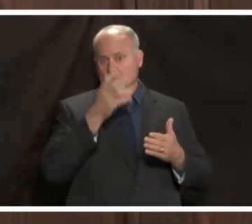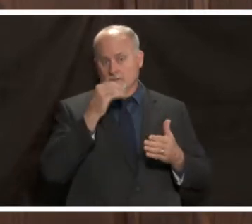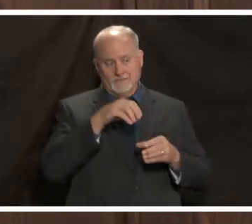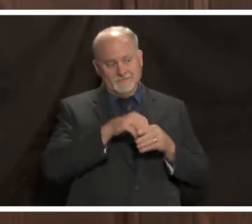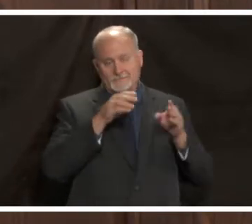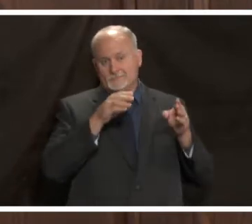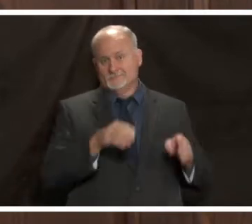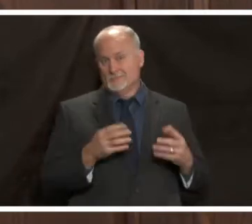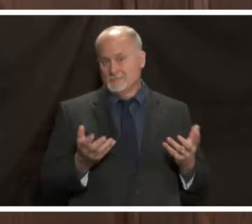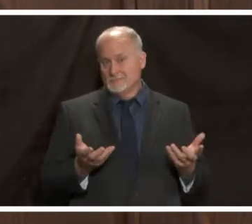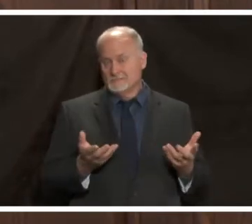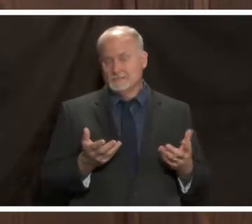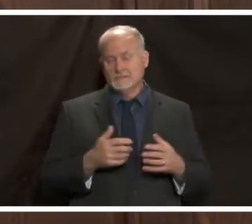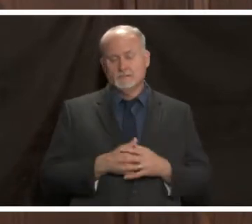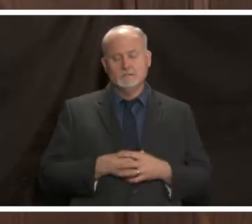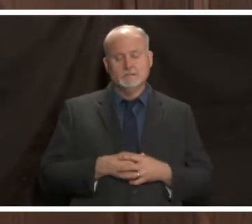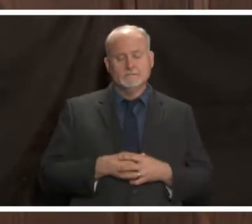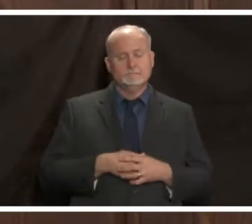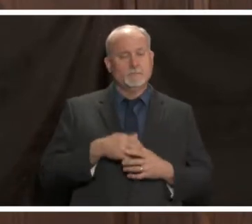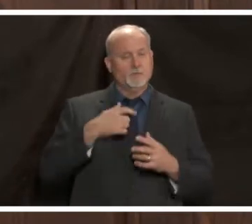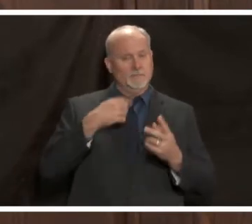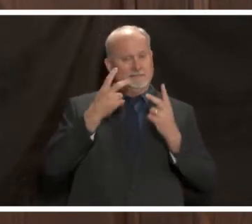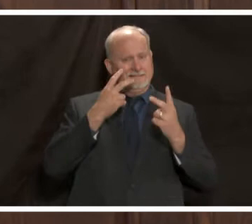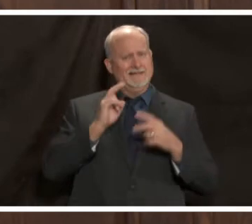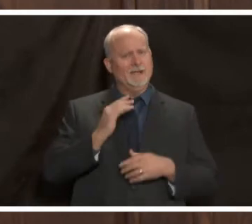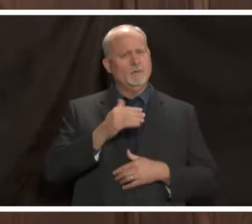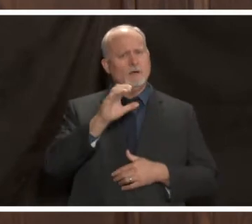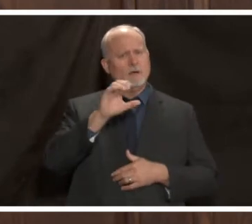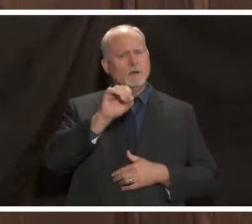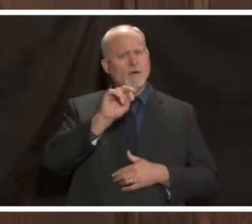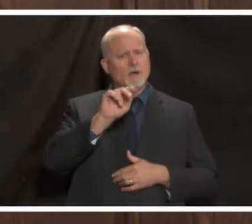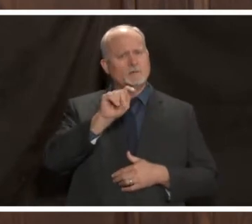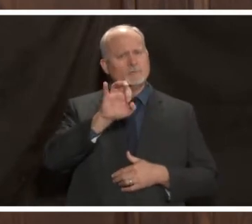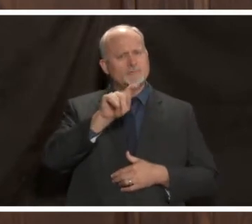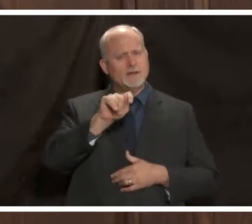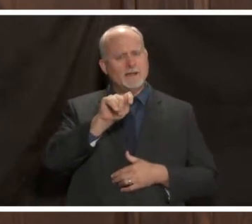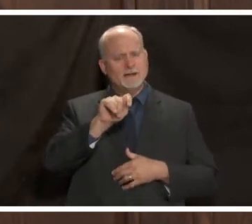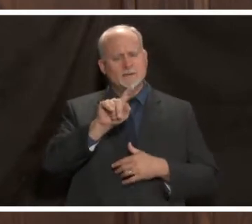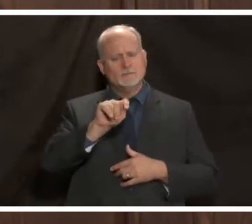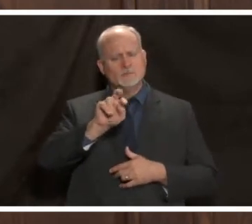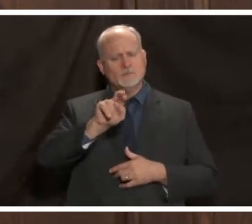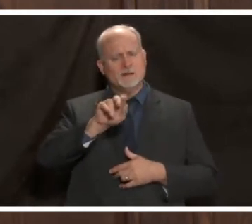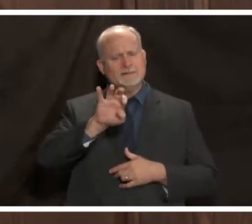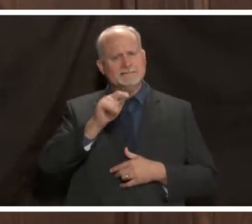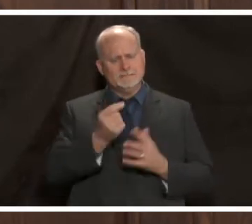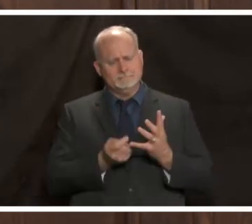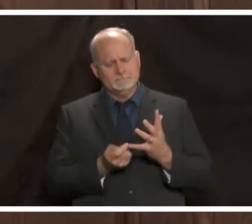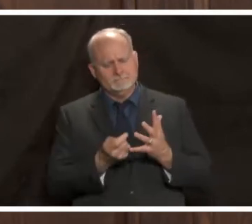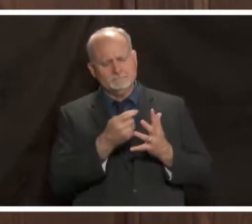much of what we're seeing in our contact tracing is cases that are arising from private gatherings